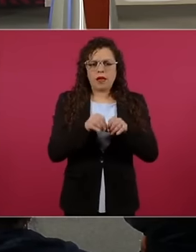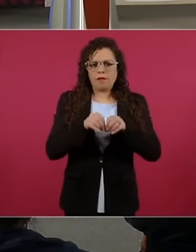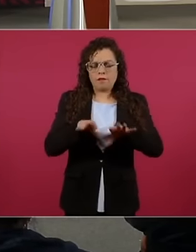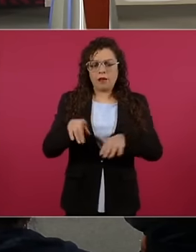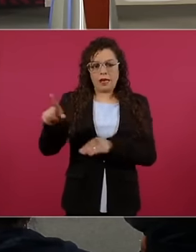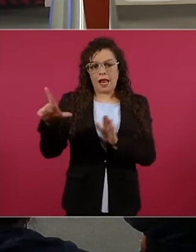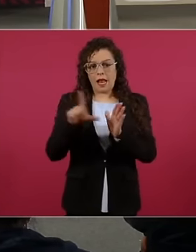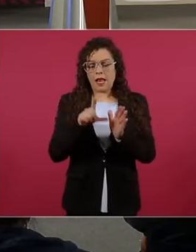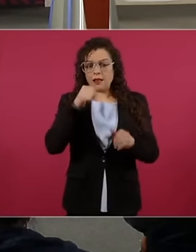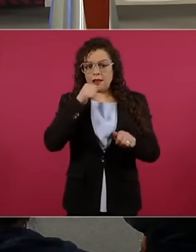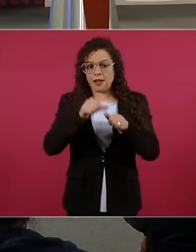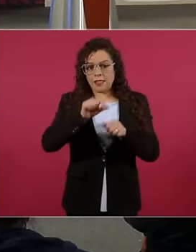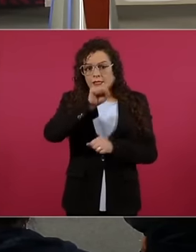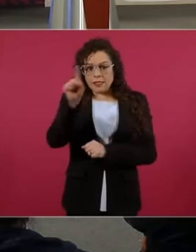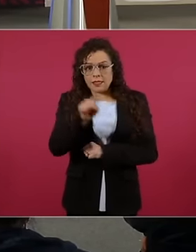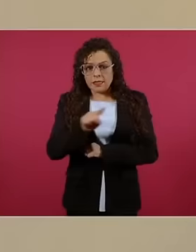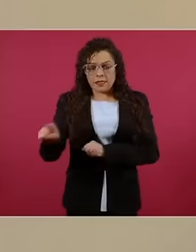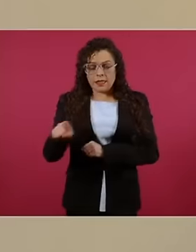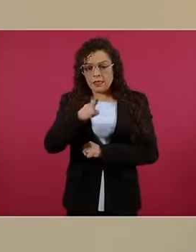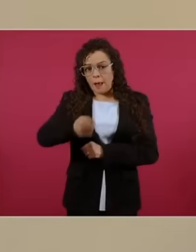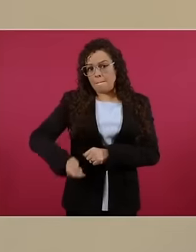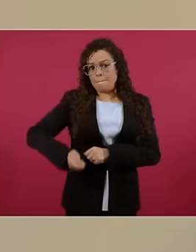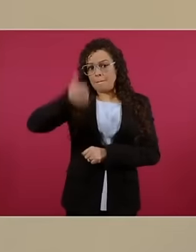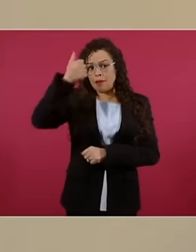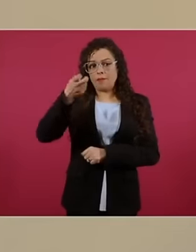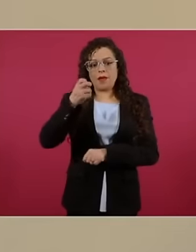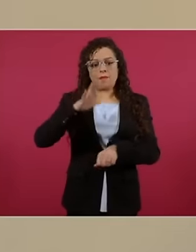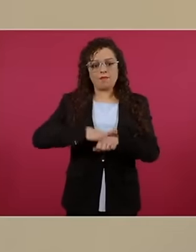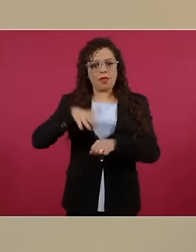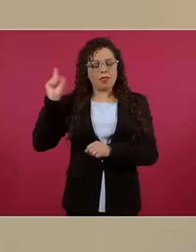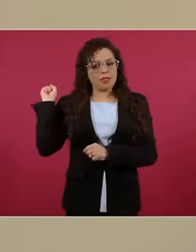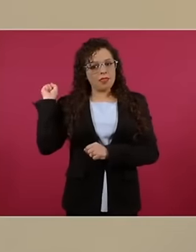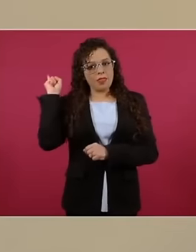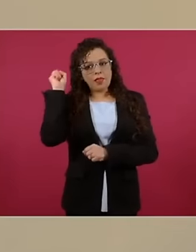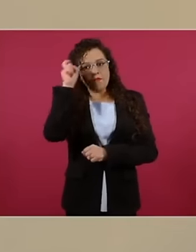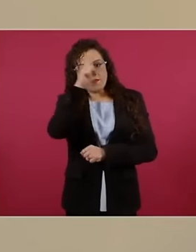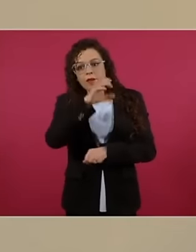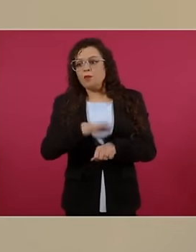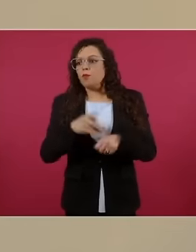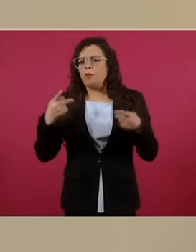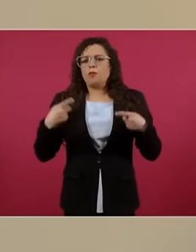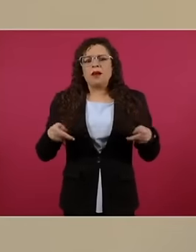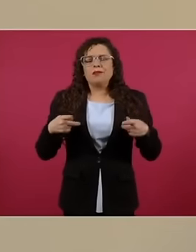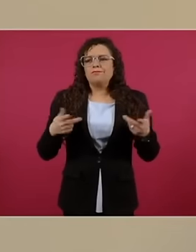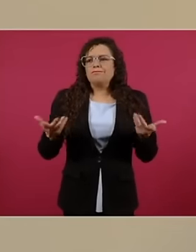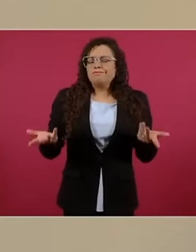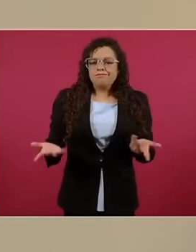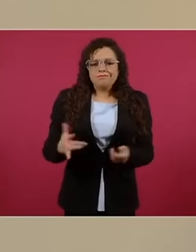because it was the first then because the people were very, very anxious, very worried about that